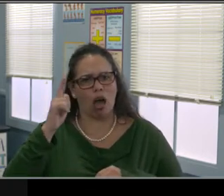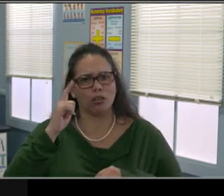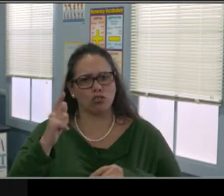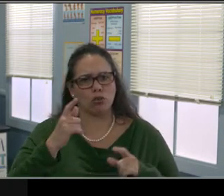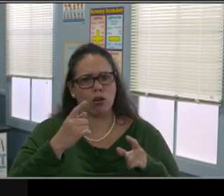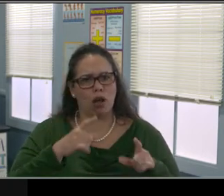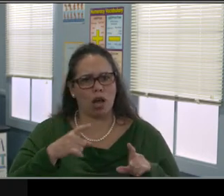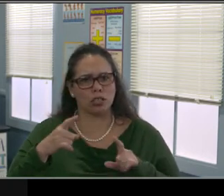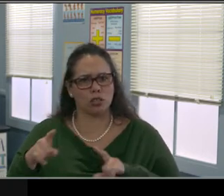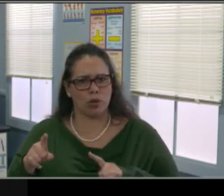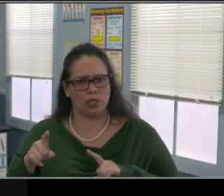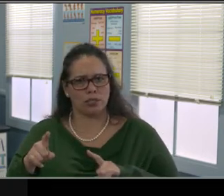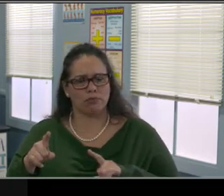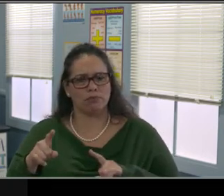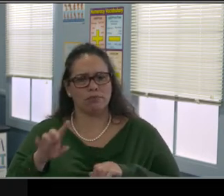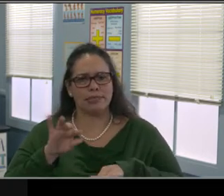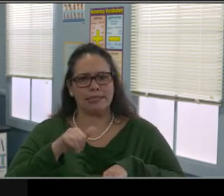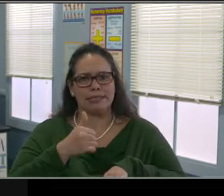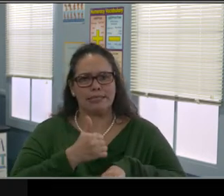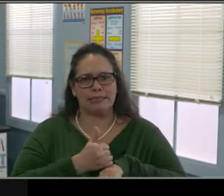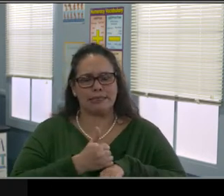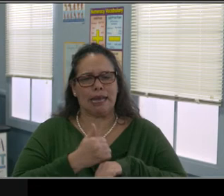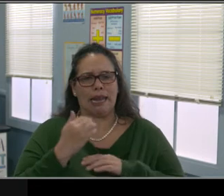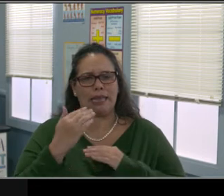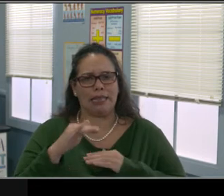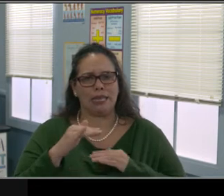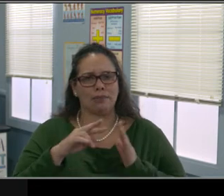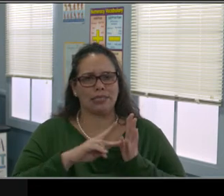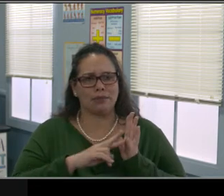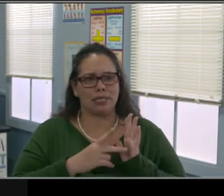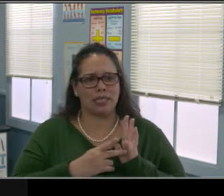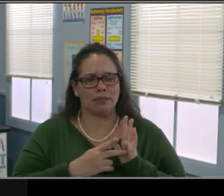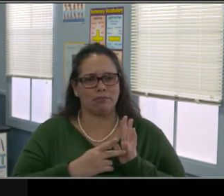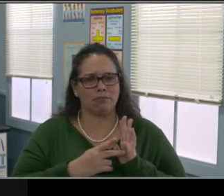When we set a limit, we're offering a choice, okay?